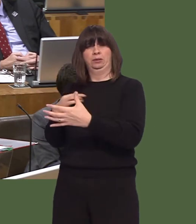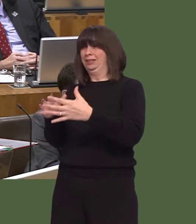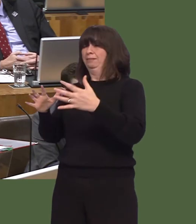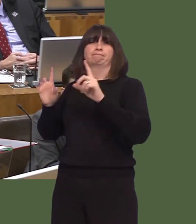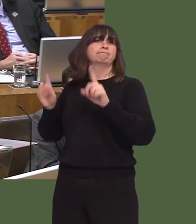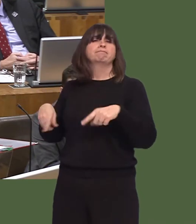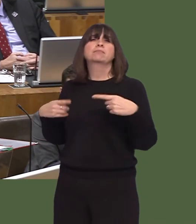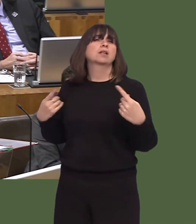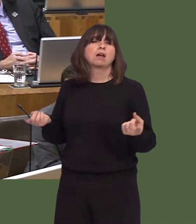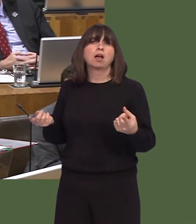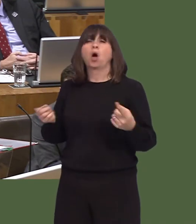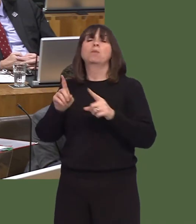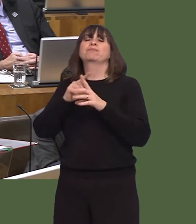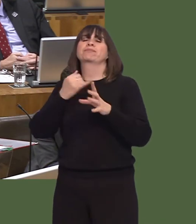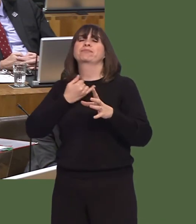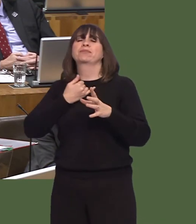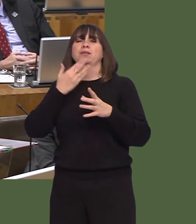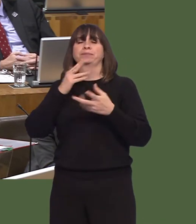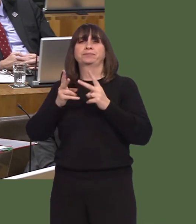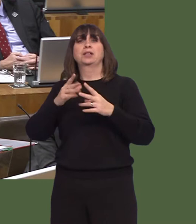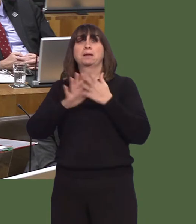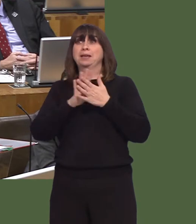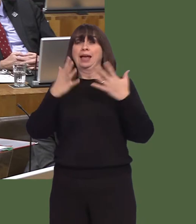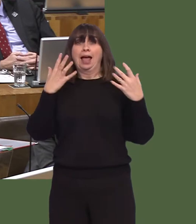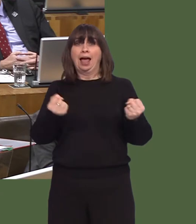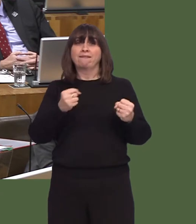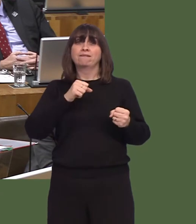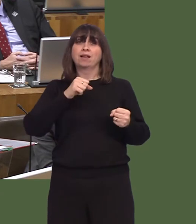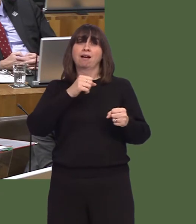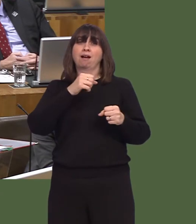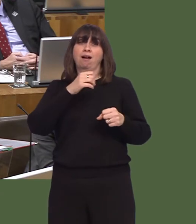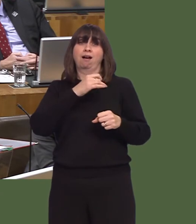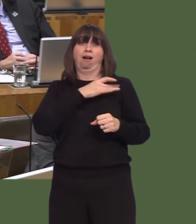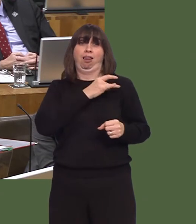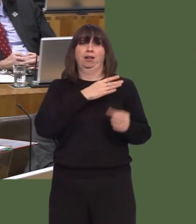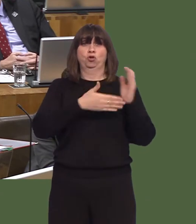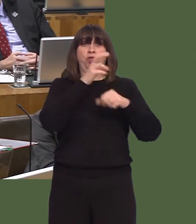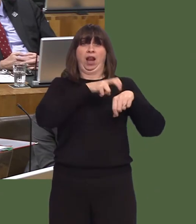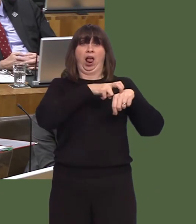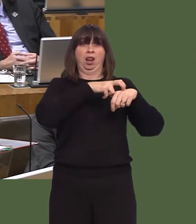We cannot allow our policy on the European single market to be blinded by ridiculous, nationalist nonsense.